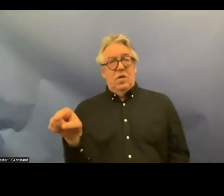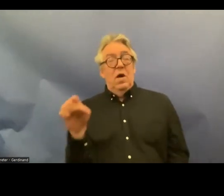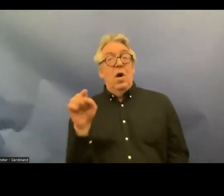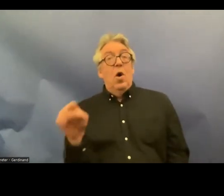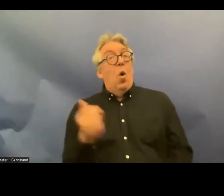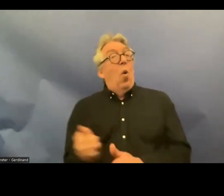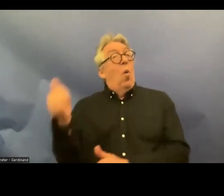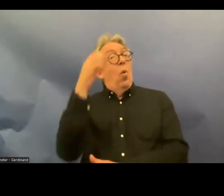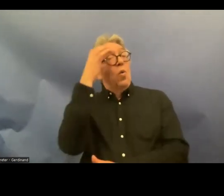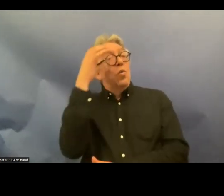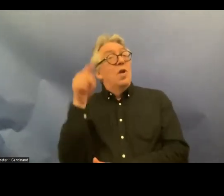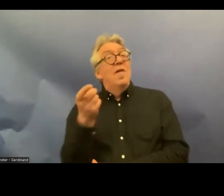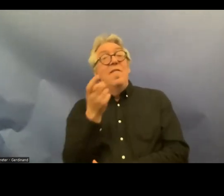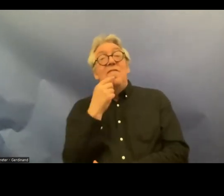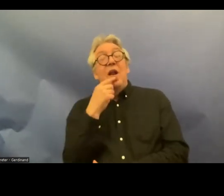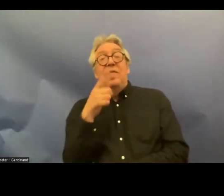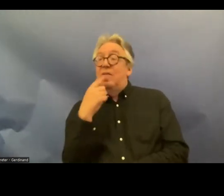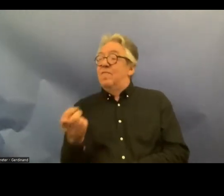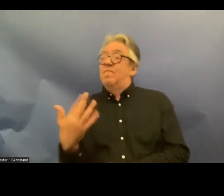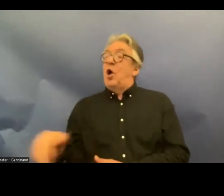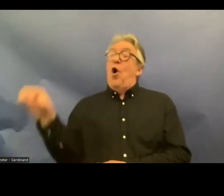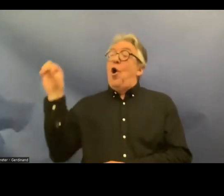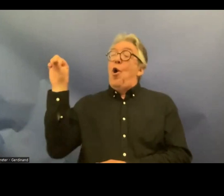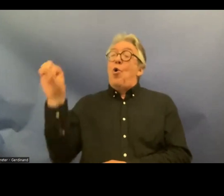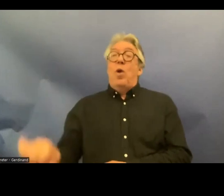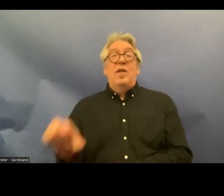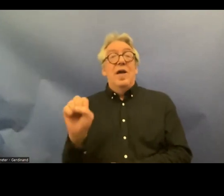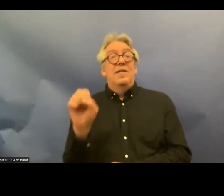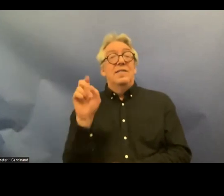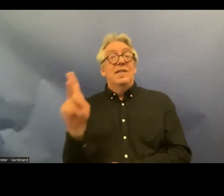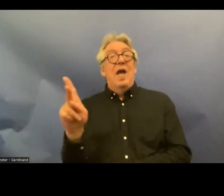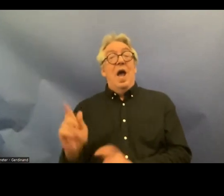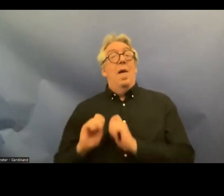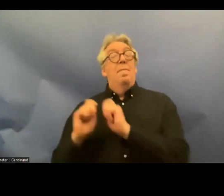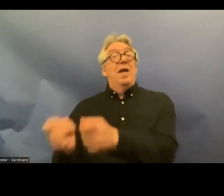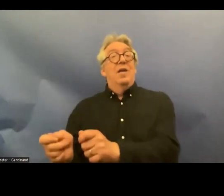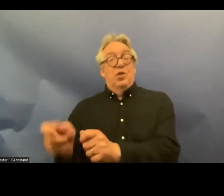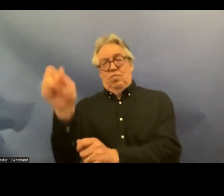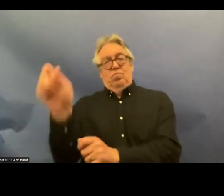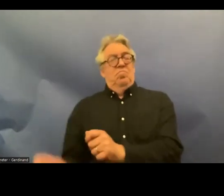Finland rejected uh es Cas application for personal assistance on the basis of